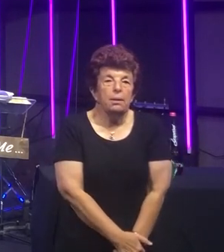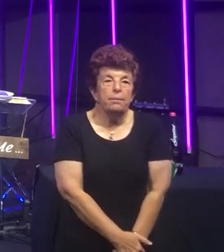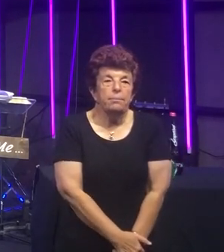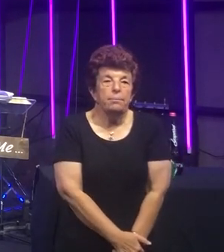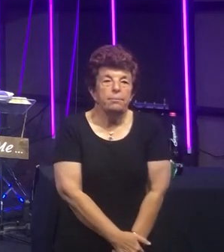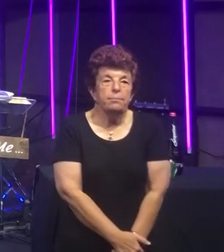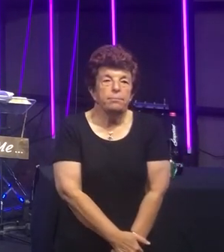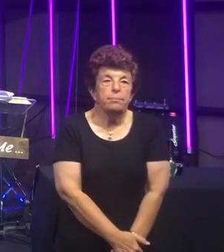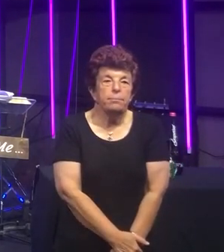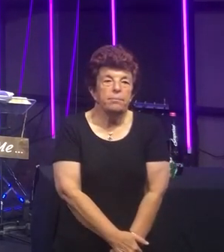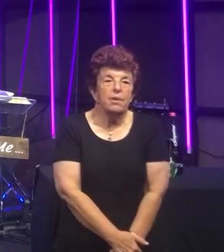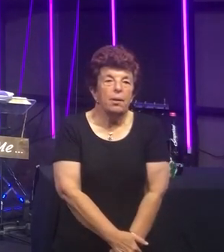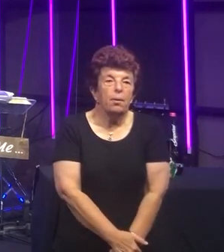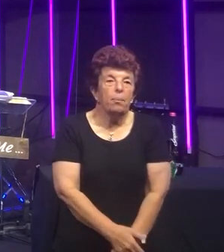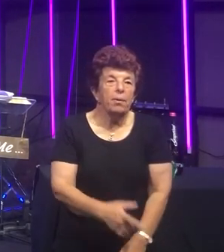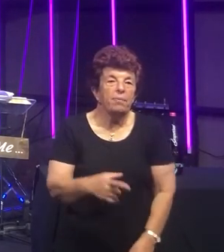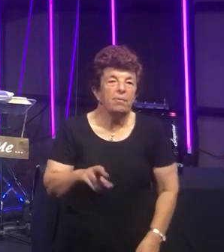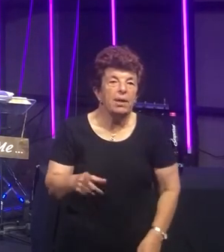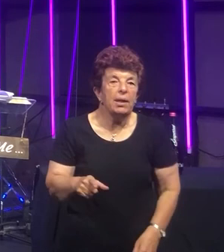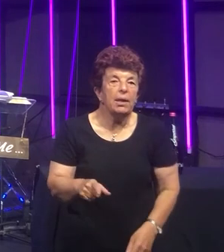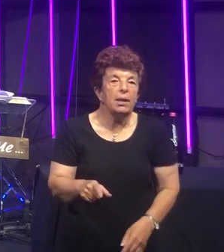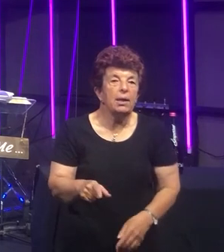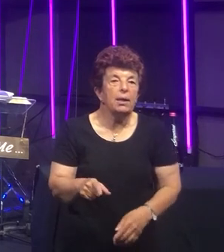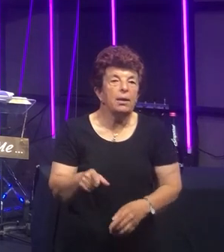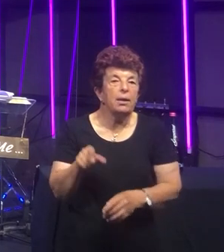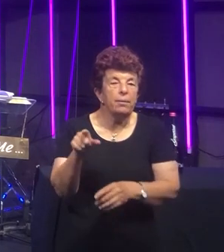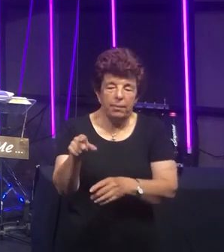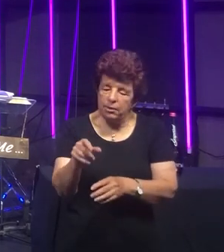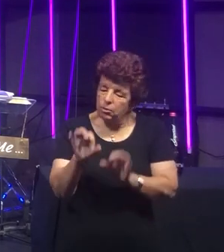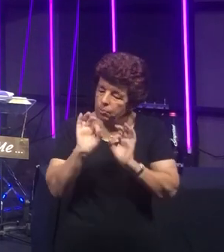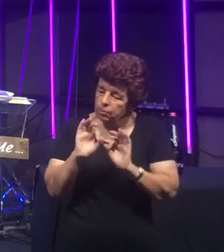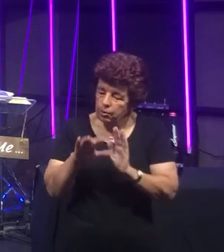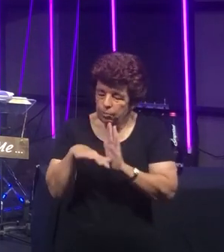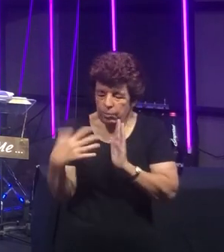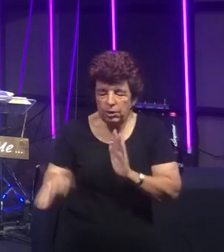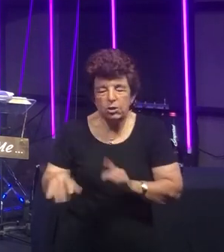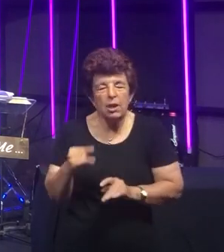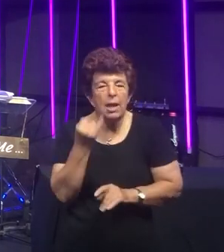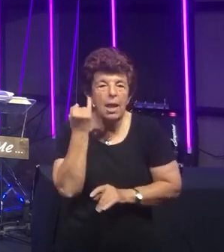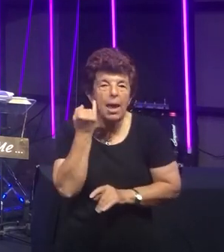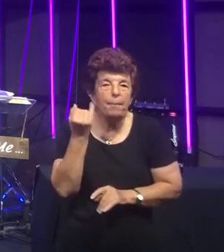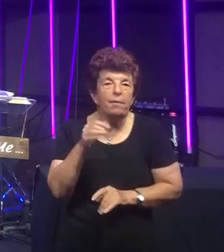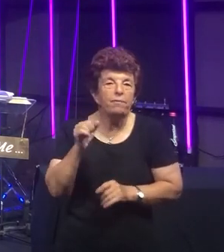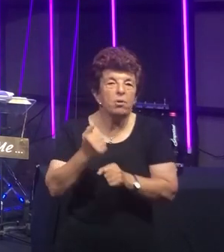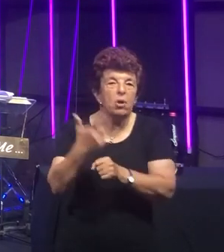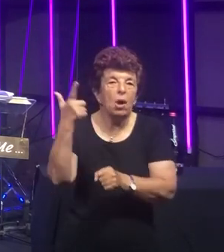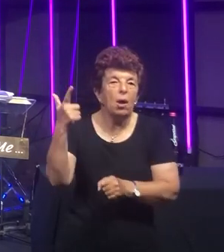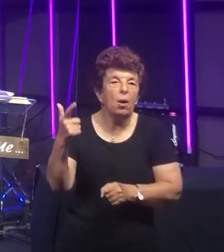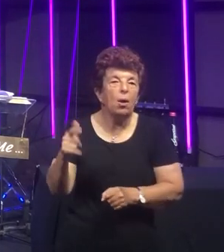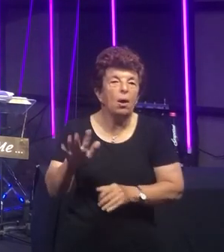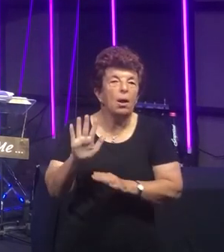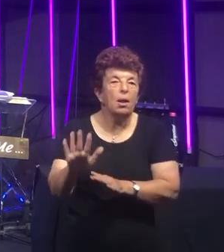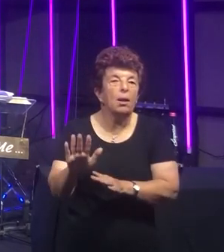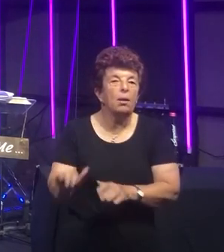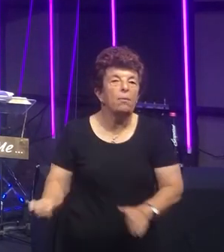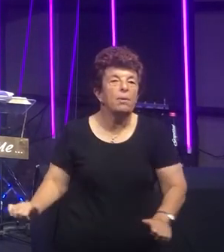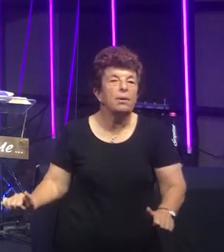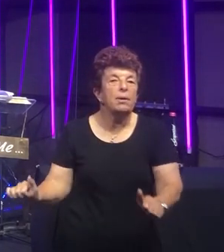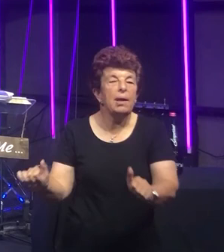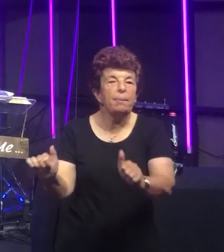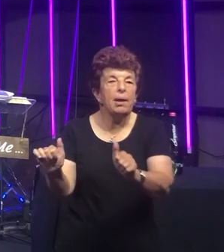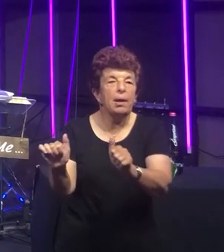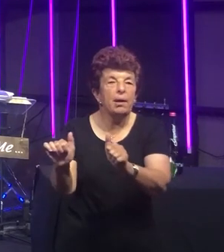For the dear Lamb of God Left His glory above